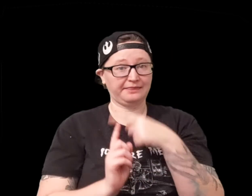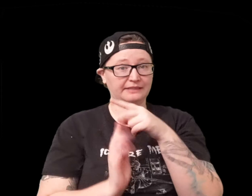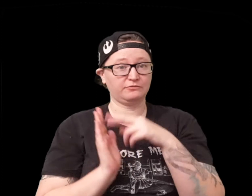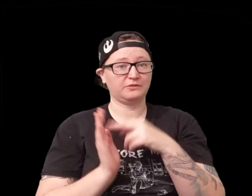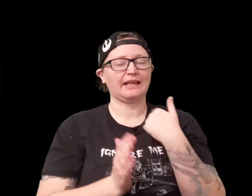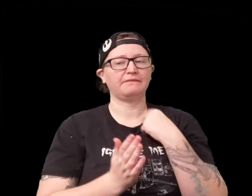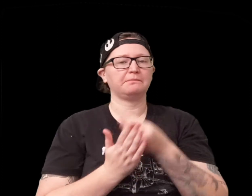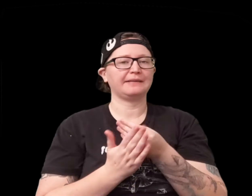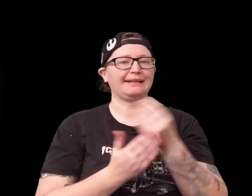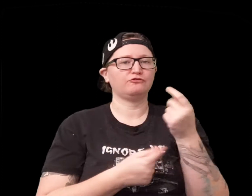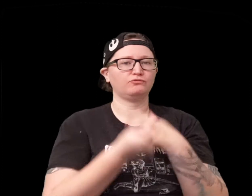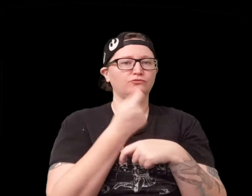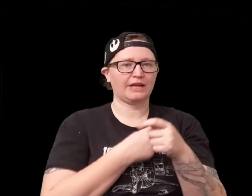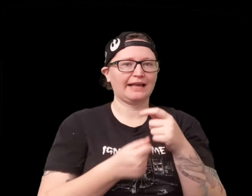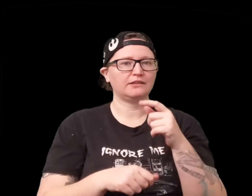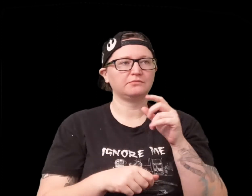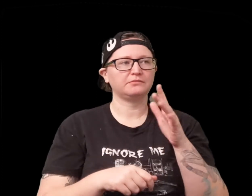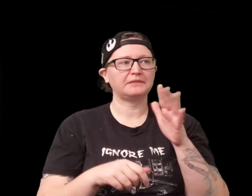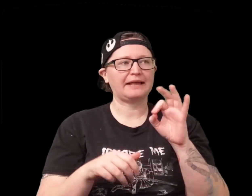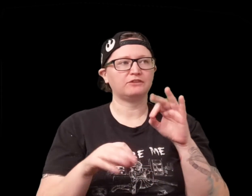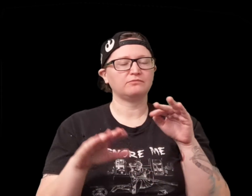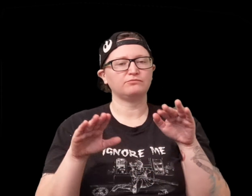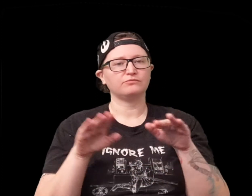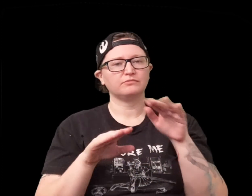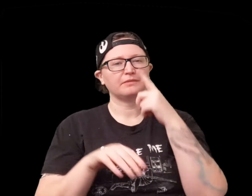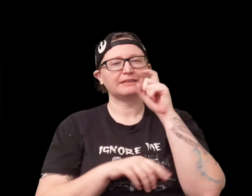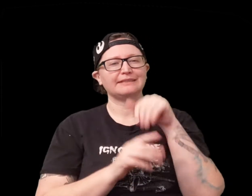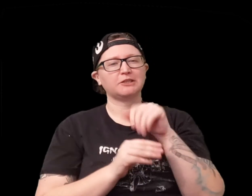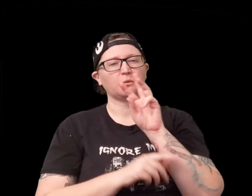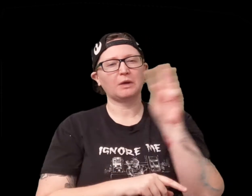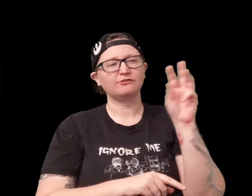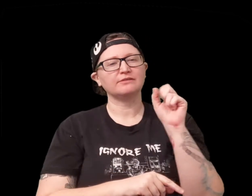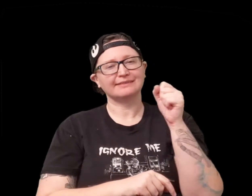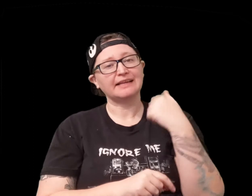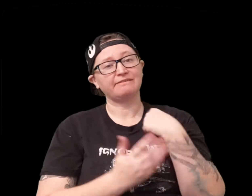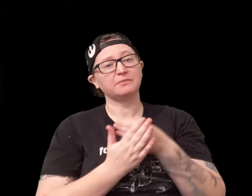one thing that I really liked about these rules is uh the buy-in trade is pretty balanced because